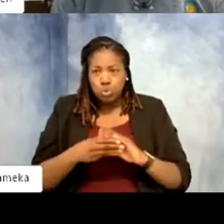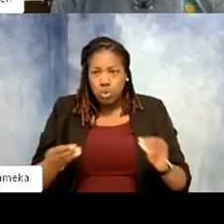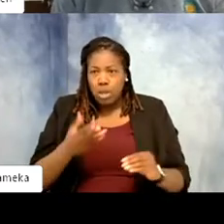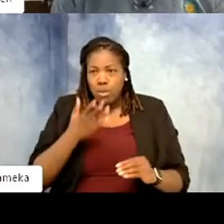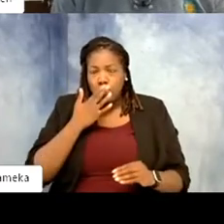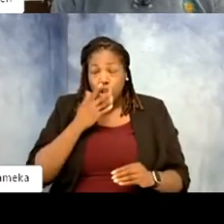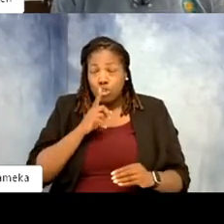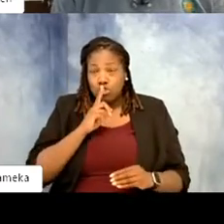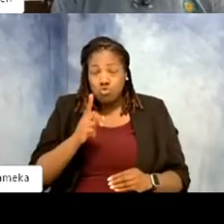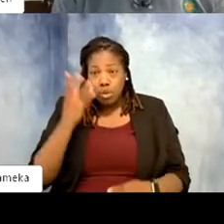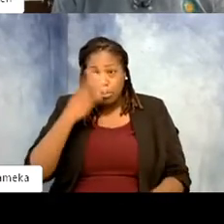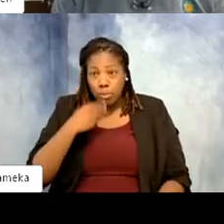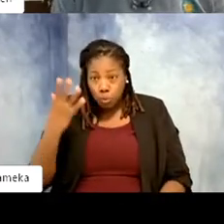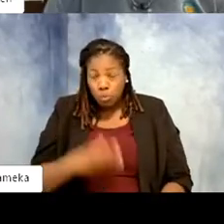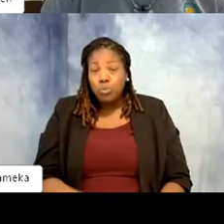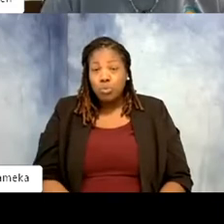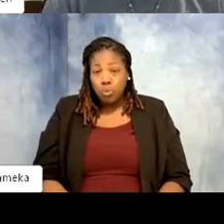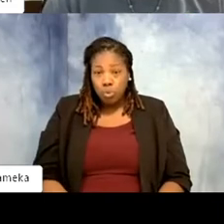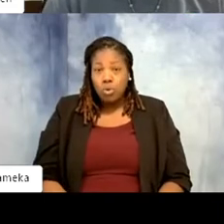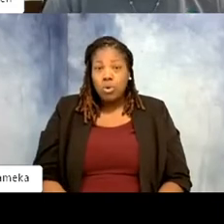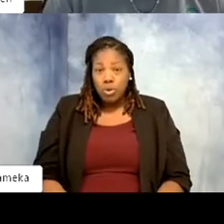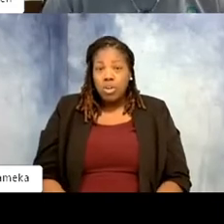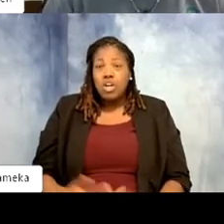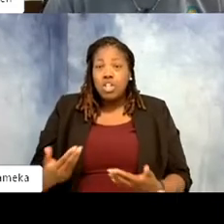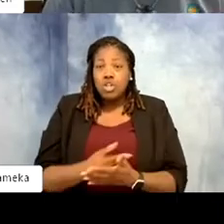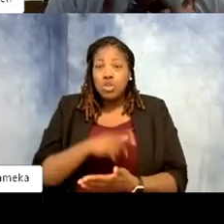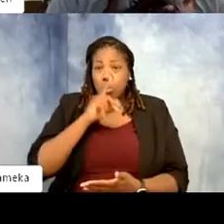So that's really going to be what the new Bird House is going to be like. And again I work